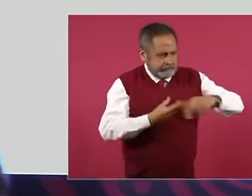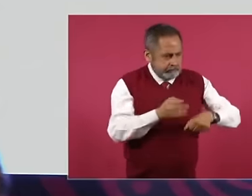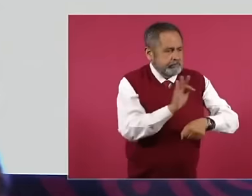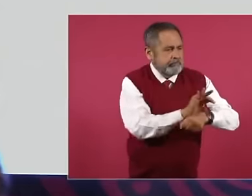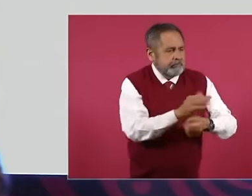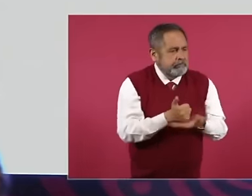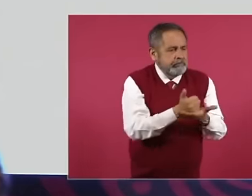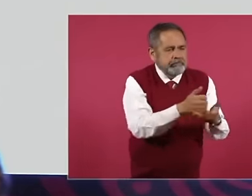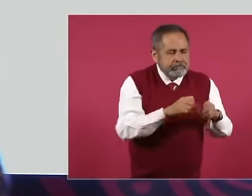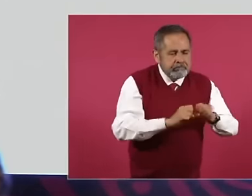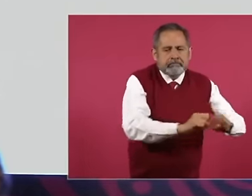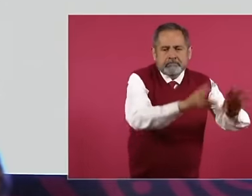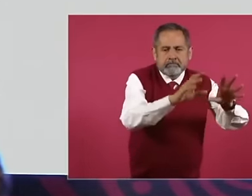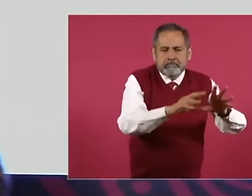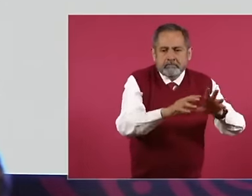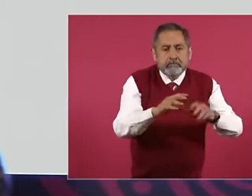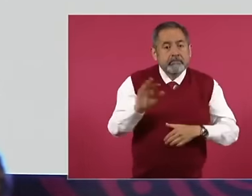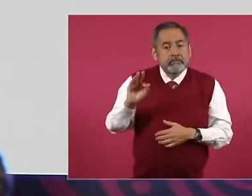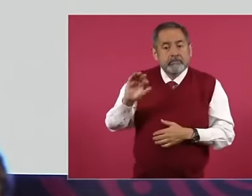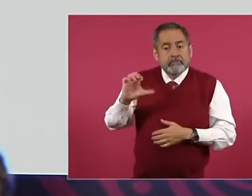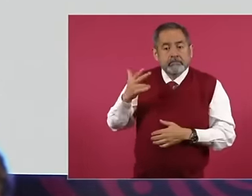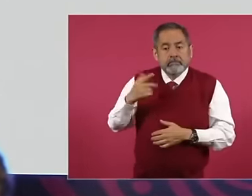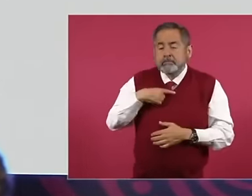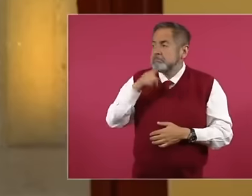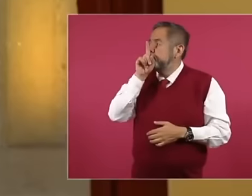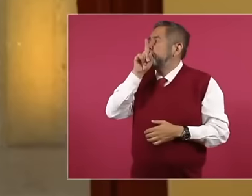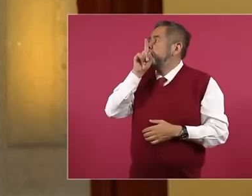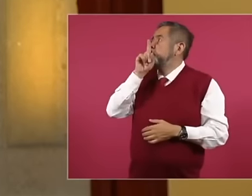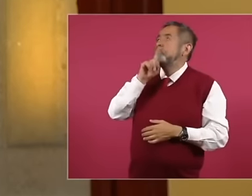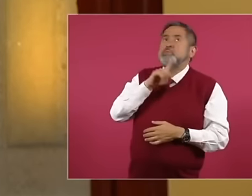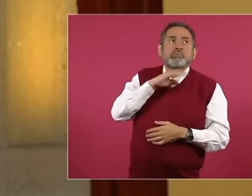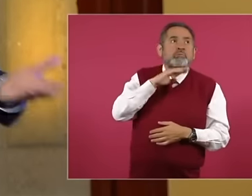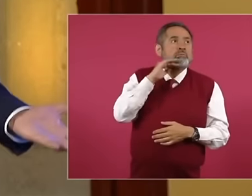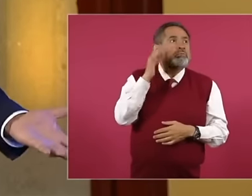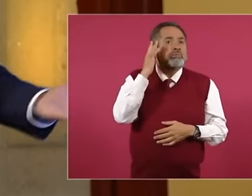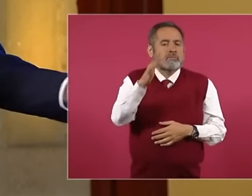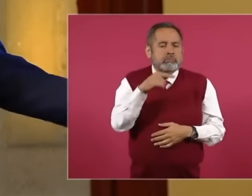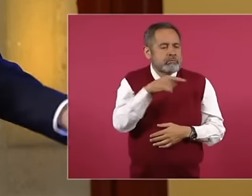anything again Because he helped them in the electoral fraud,